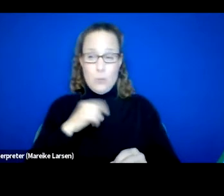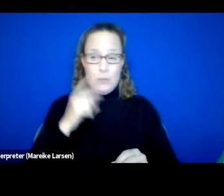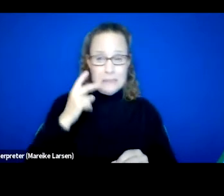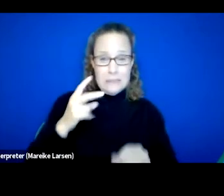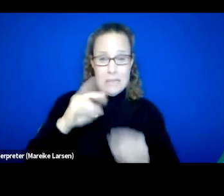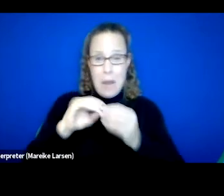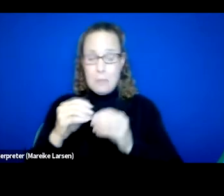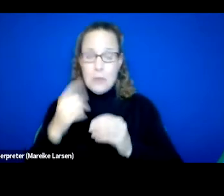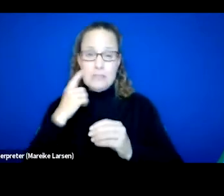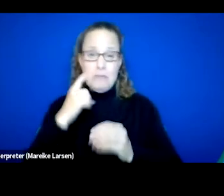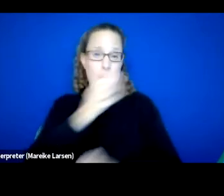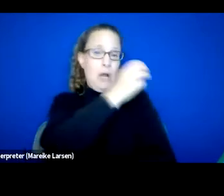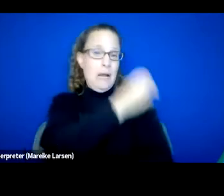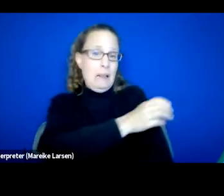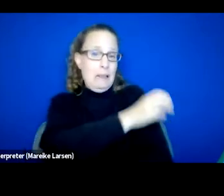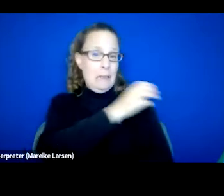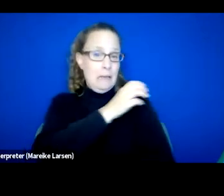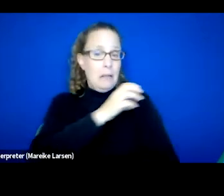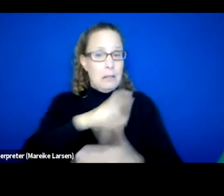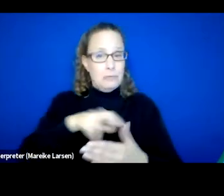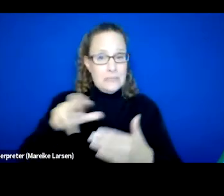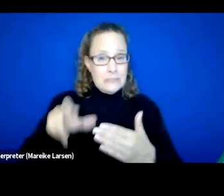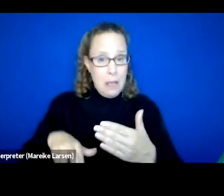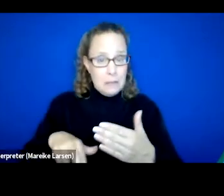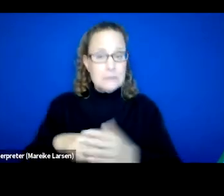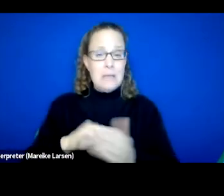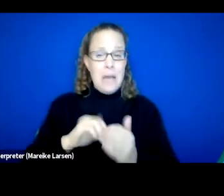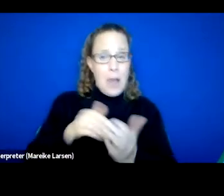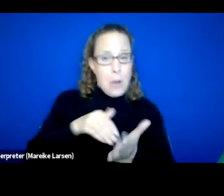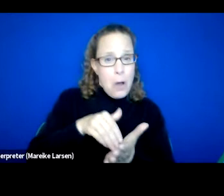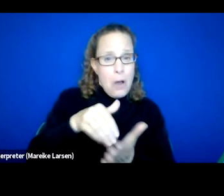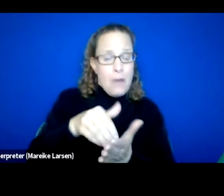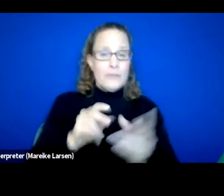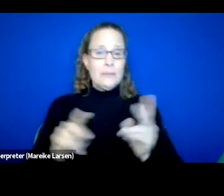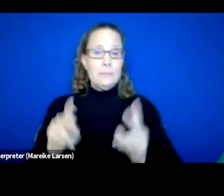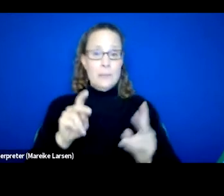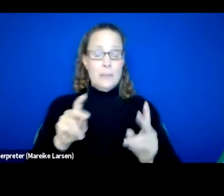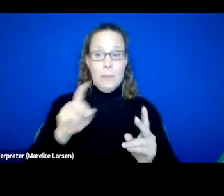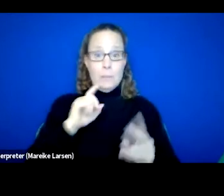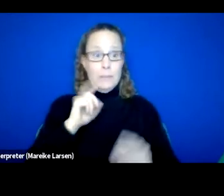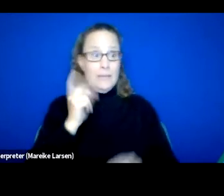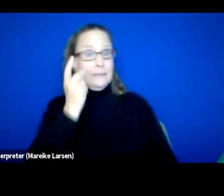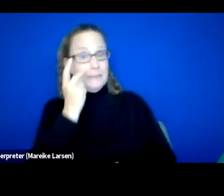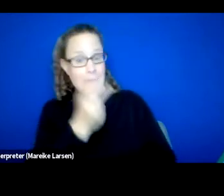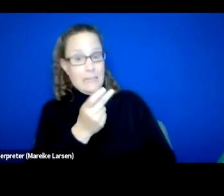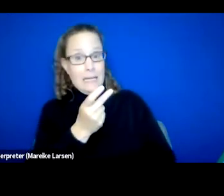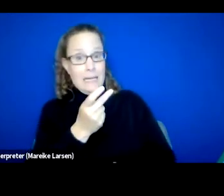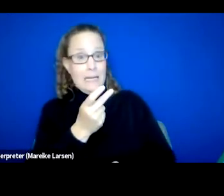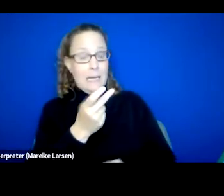So, you know, how frequently are folks being seen by their primary care provider